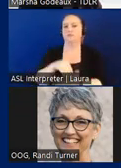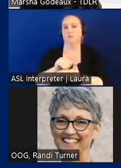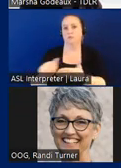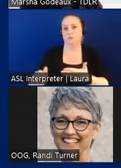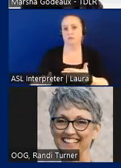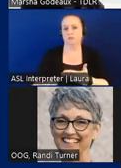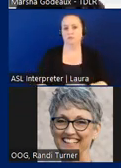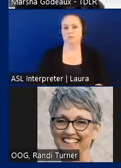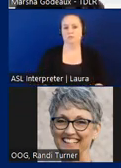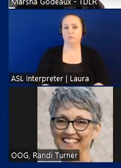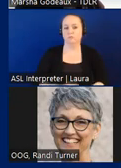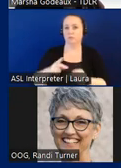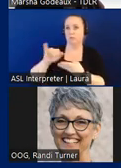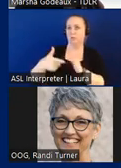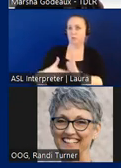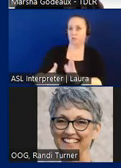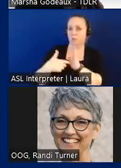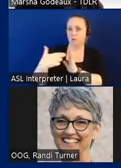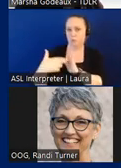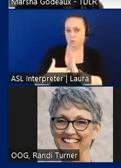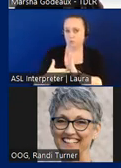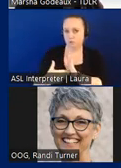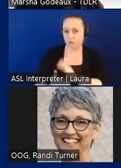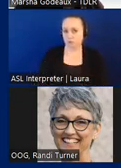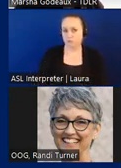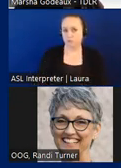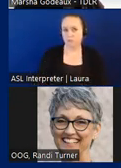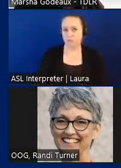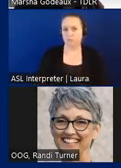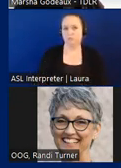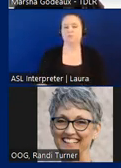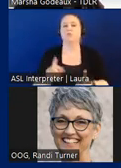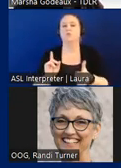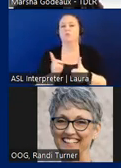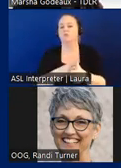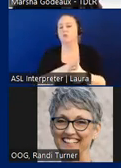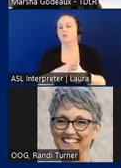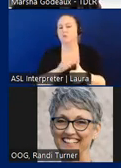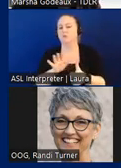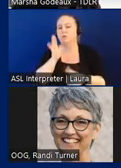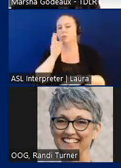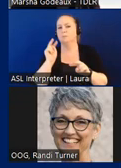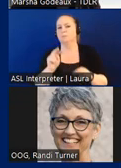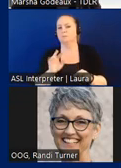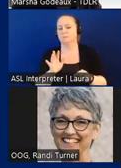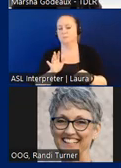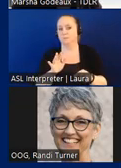is the project required to be registered? First we look at uh we look are they doing construction?